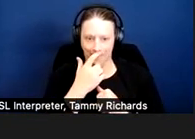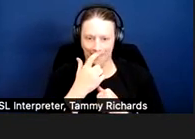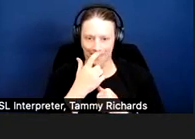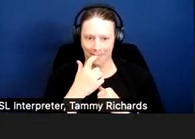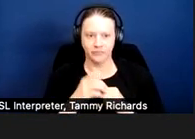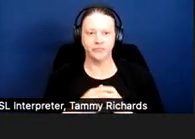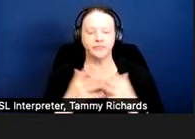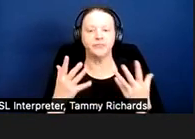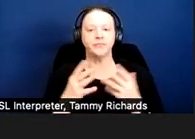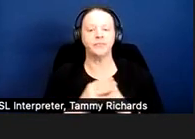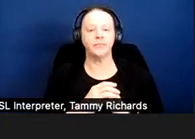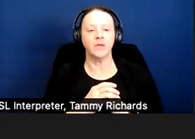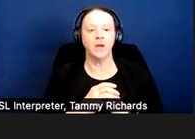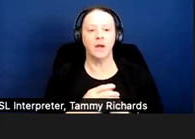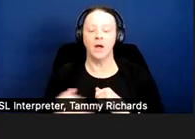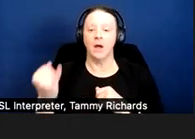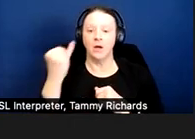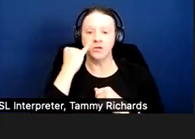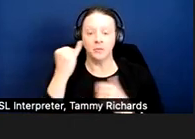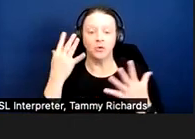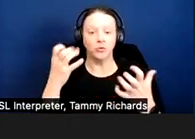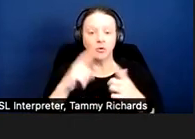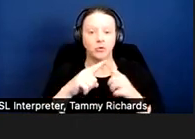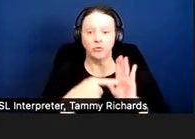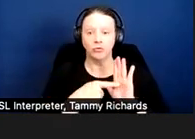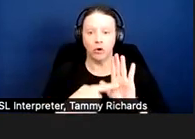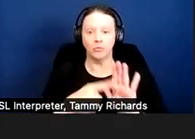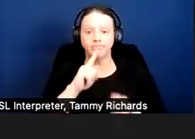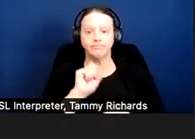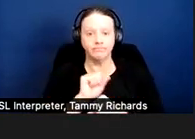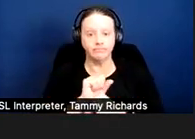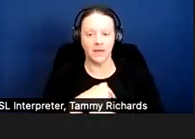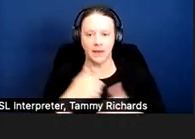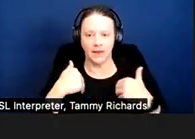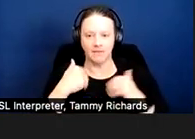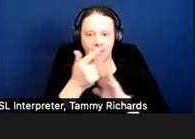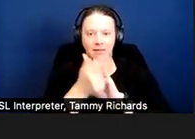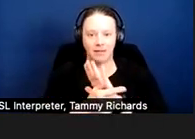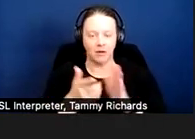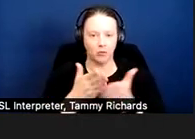In order to show that you have a legal right to a reasonable accommodation or modification,